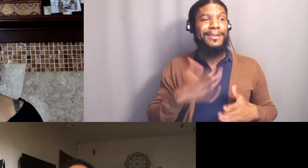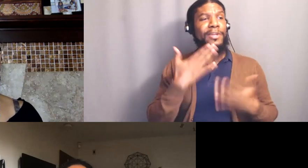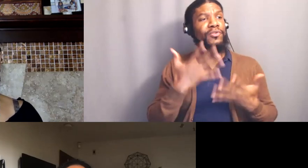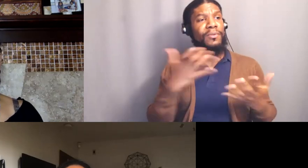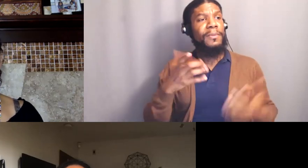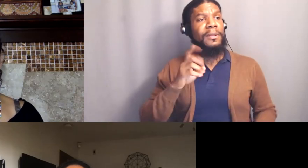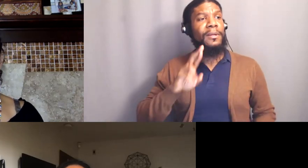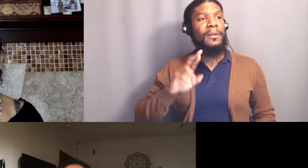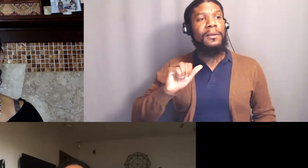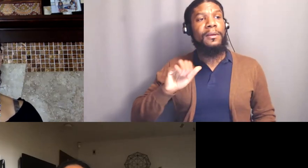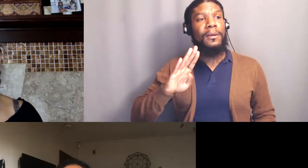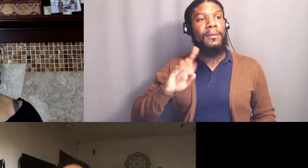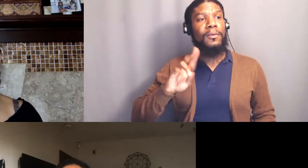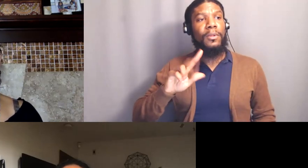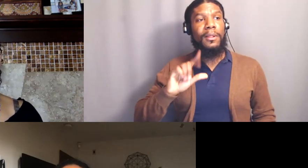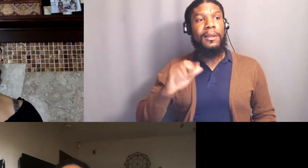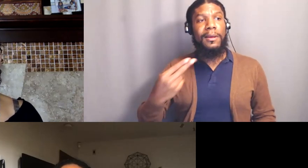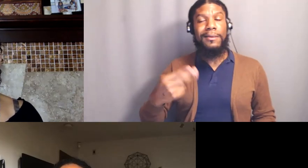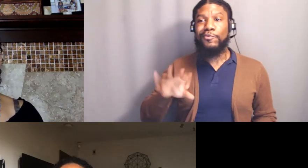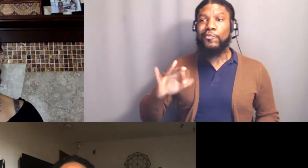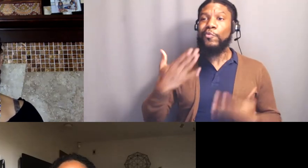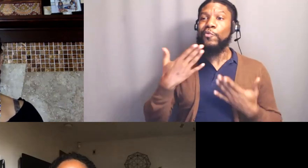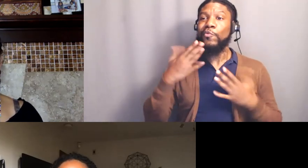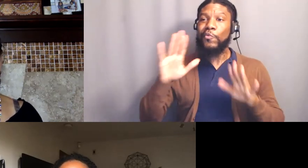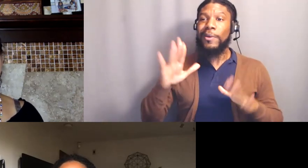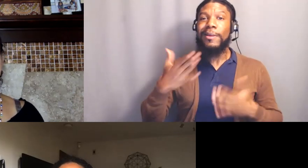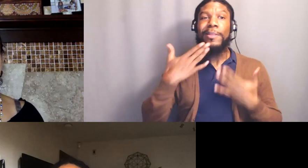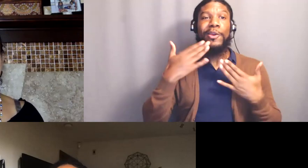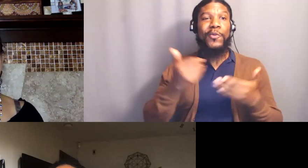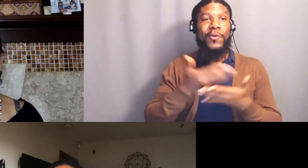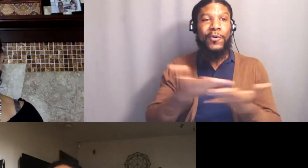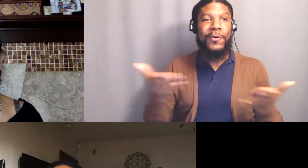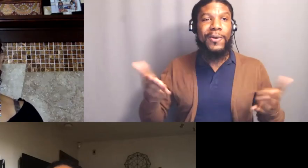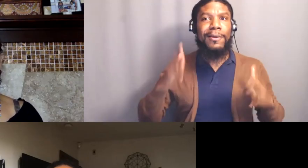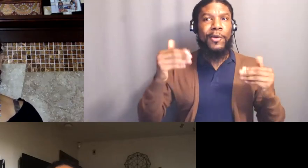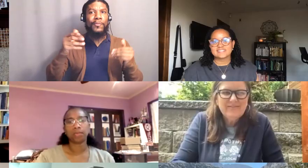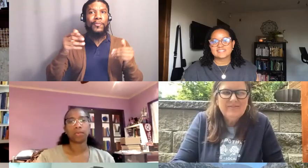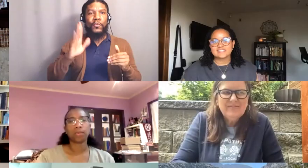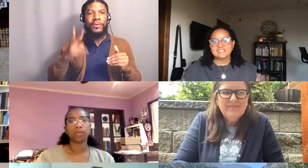Great, thank you everybody, have a great week, hope to see some of y'all later this afternoon or later in the week.